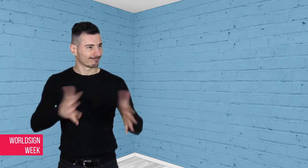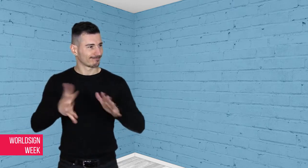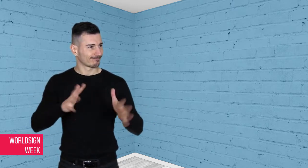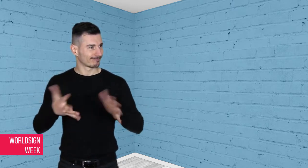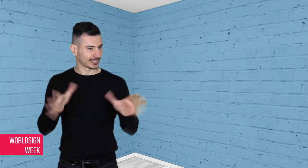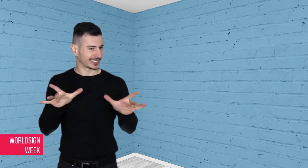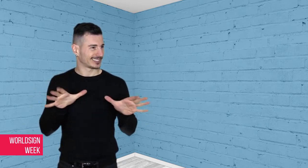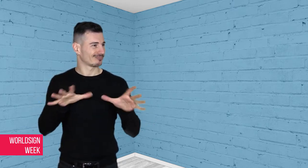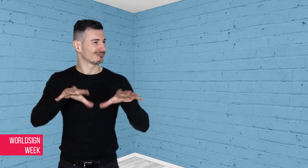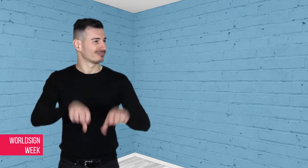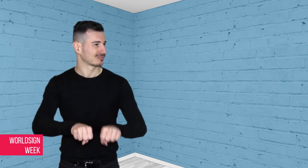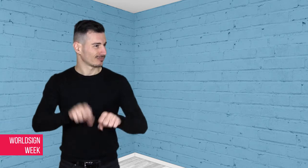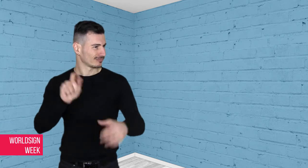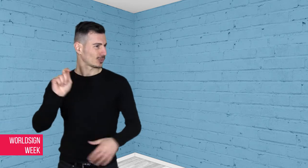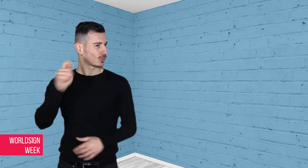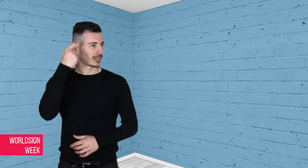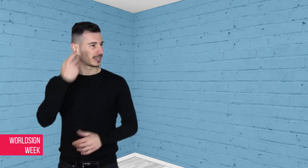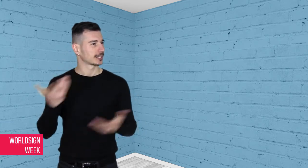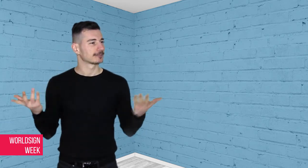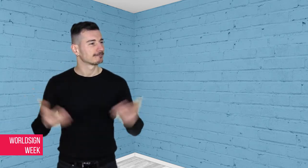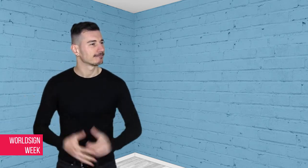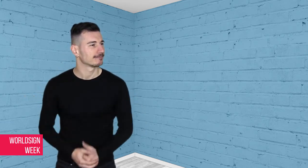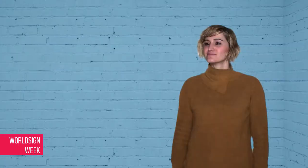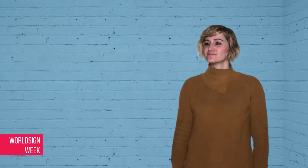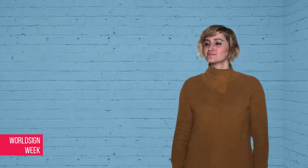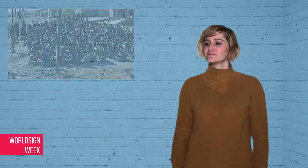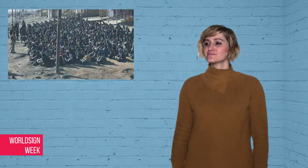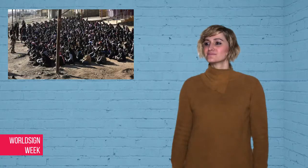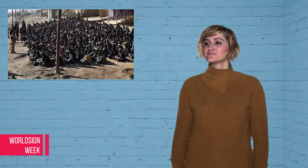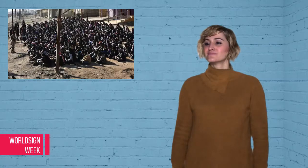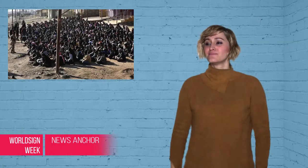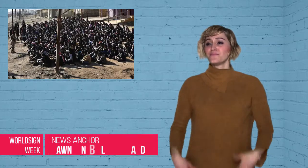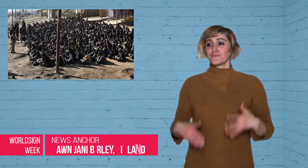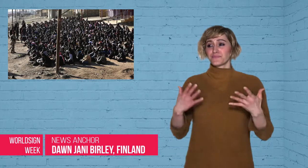finally victory appears to be in sight for Iraqi forces.